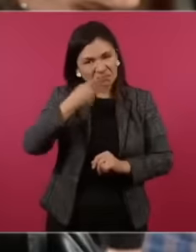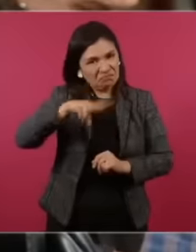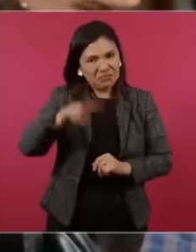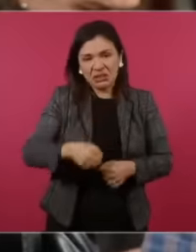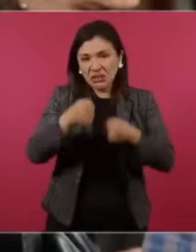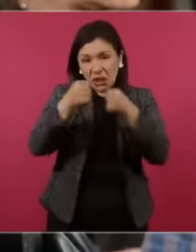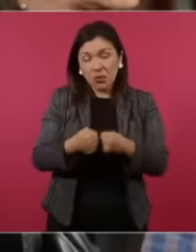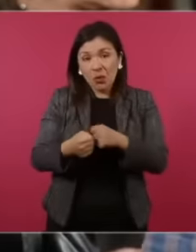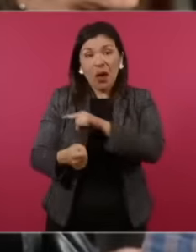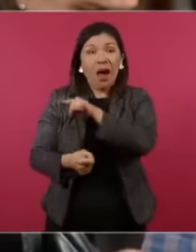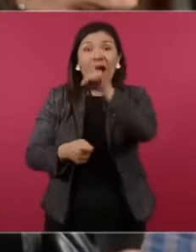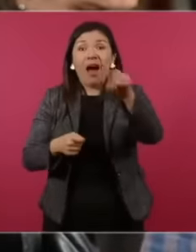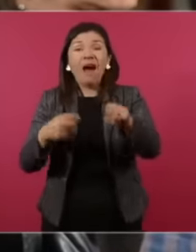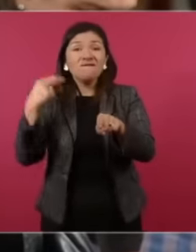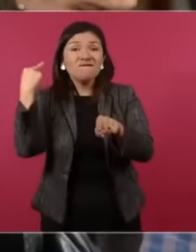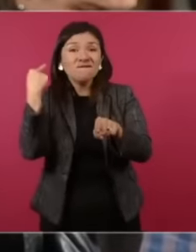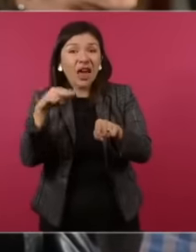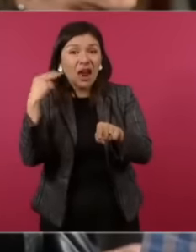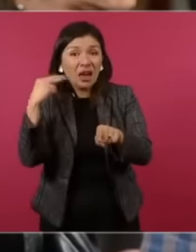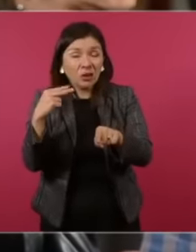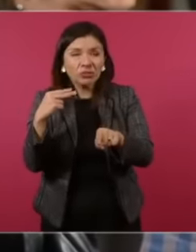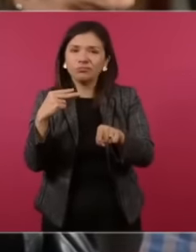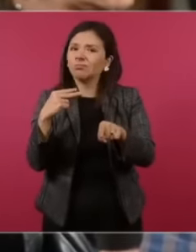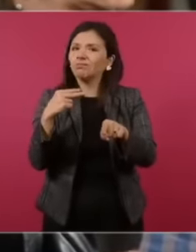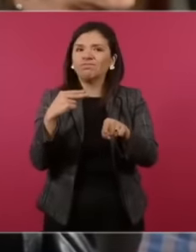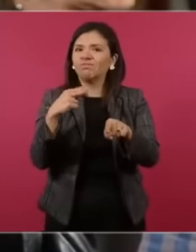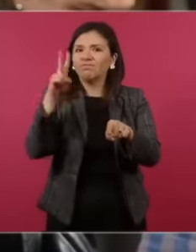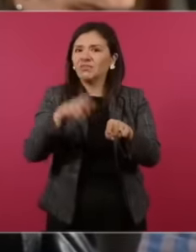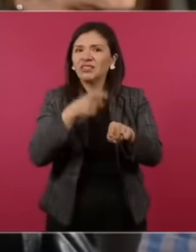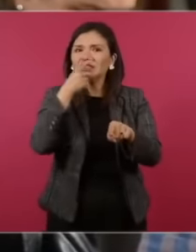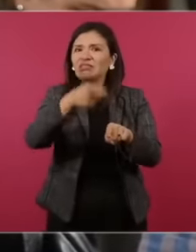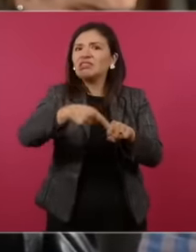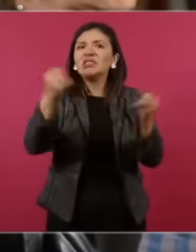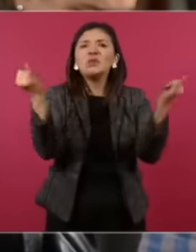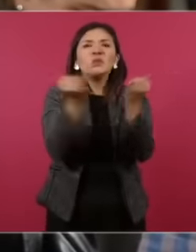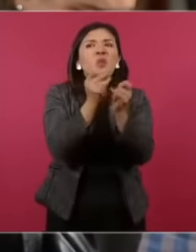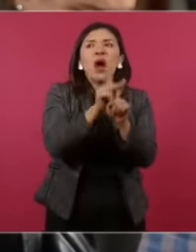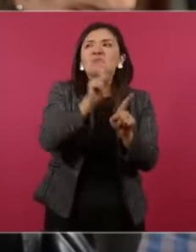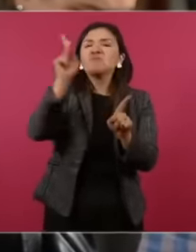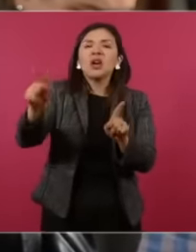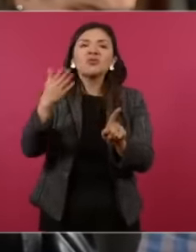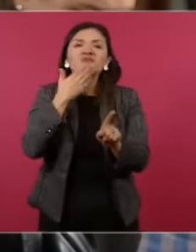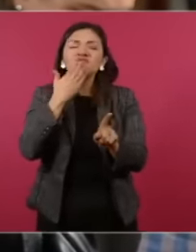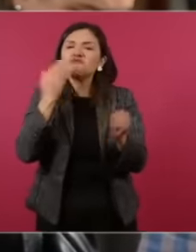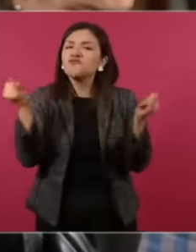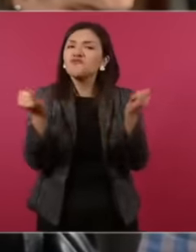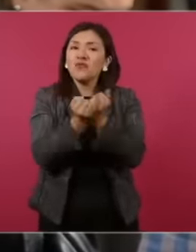but what they say in Veracruz is that it really is like the one in Sonora, so cases like this